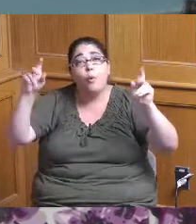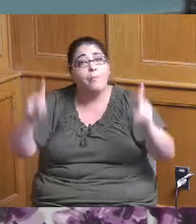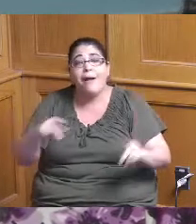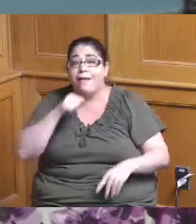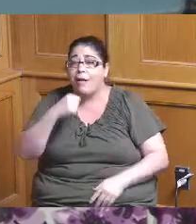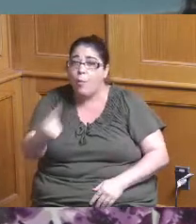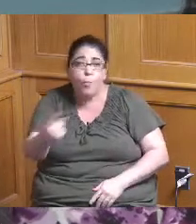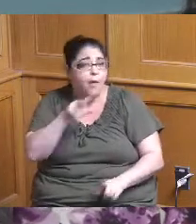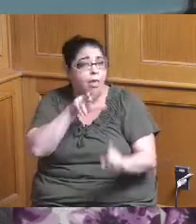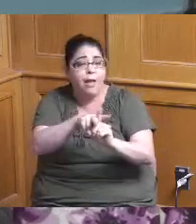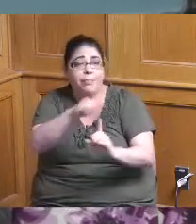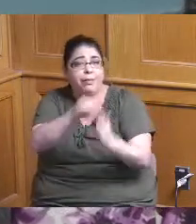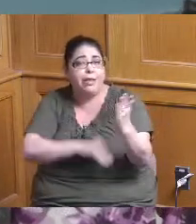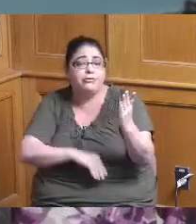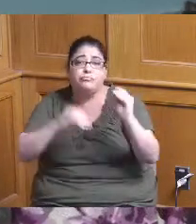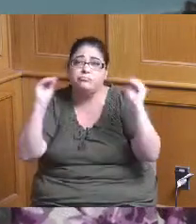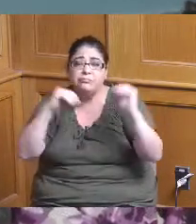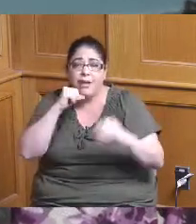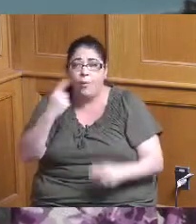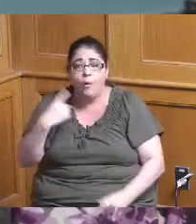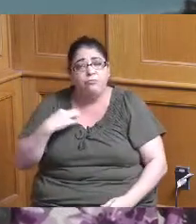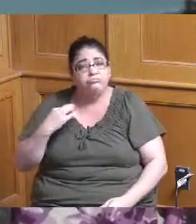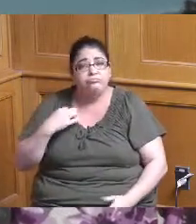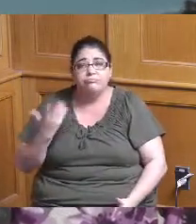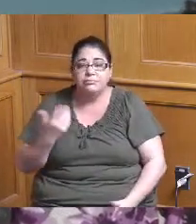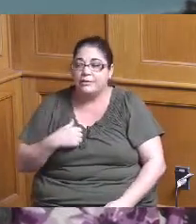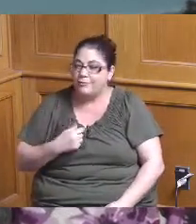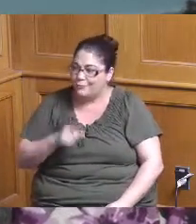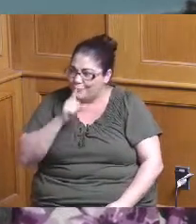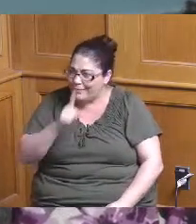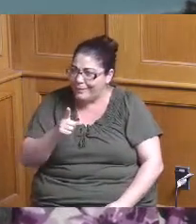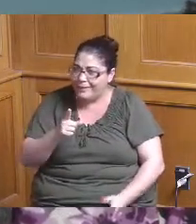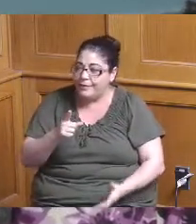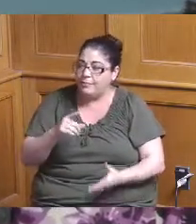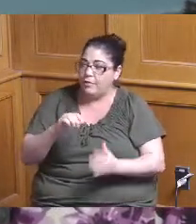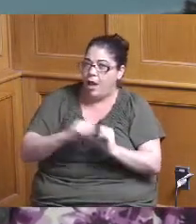just if there's something else that can help them that we have currently I don't know if it's with